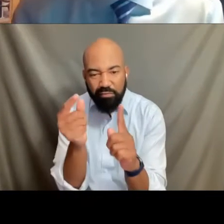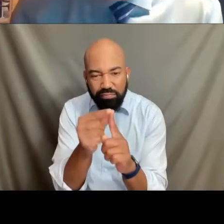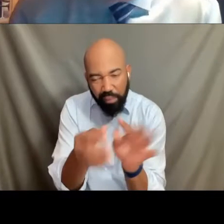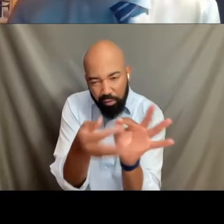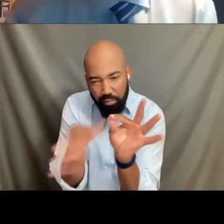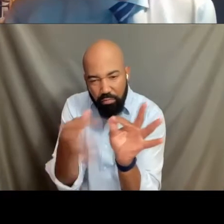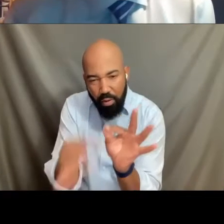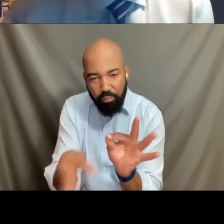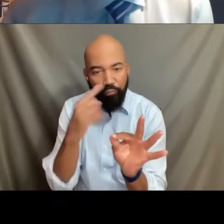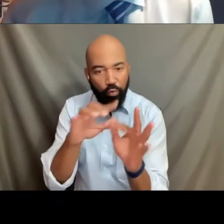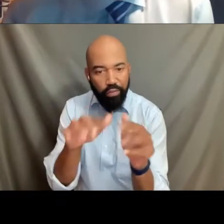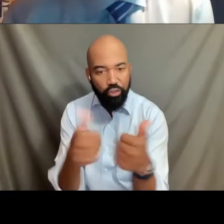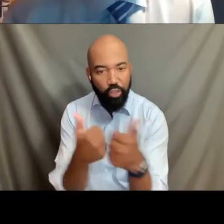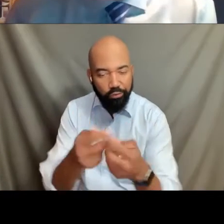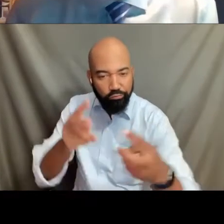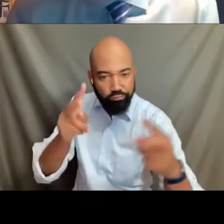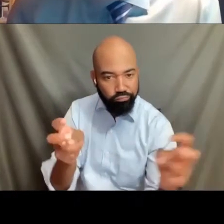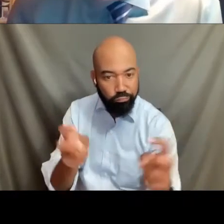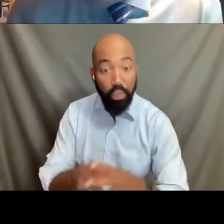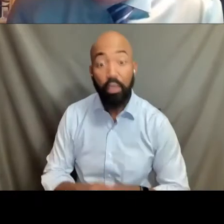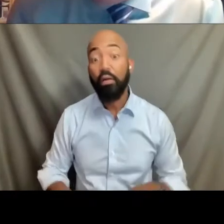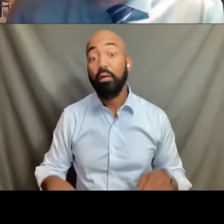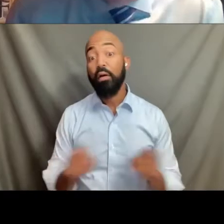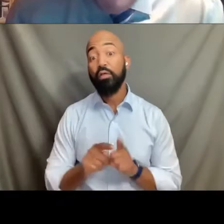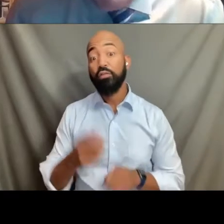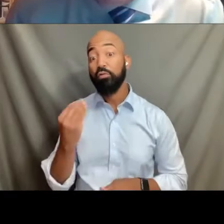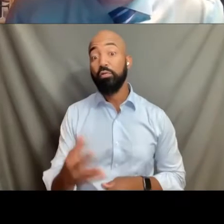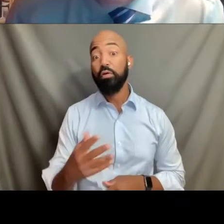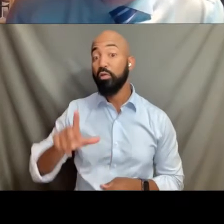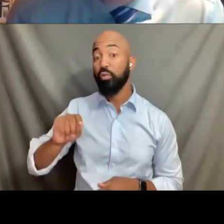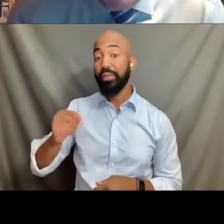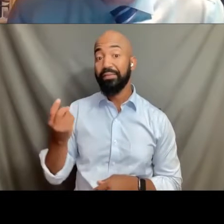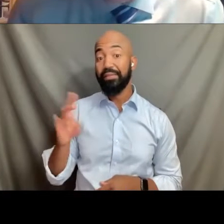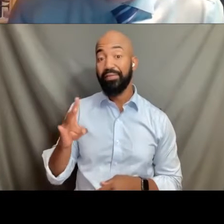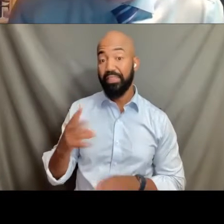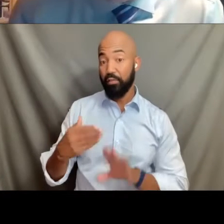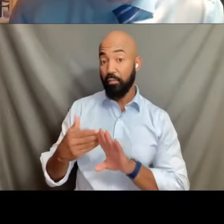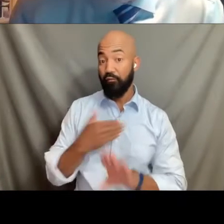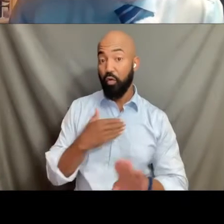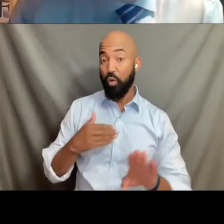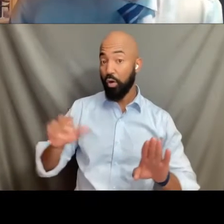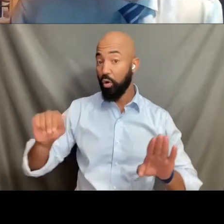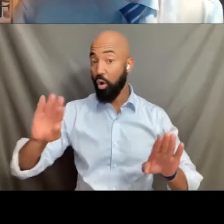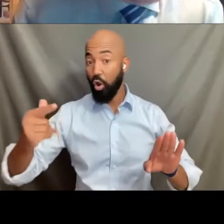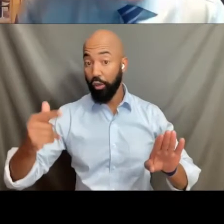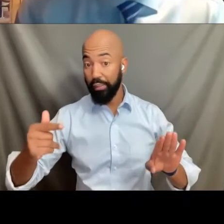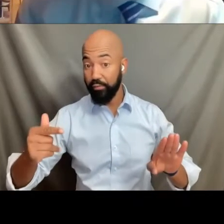Also note that in 2017, prior to this August decision of the fourth circuit,